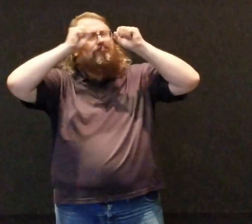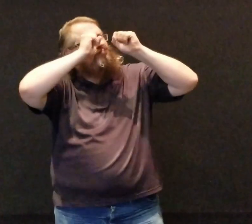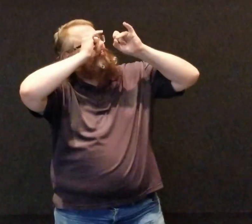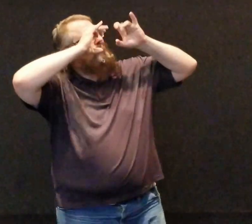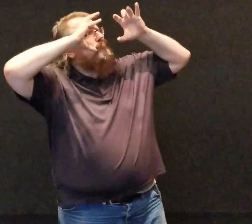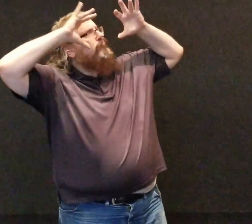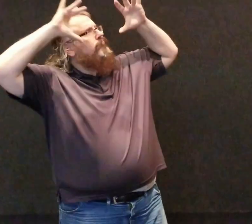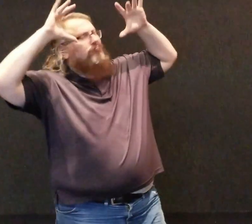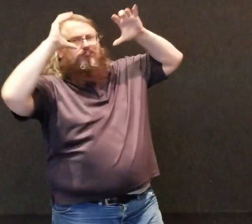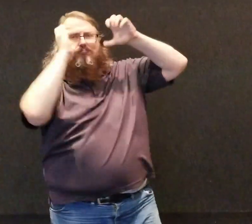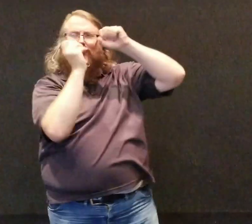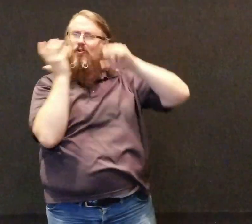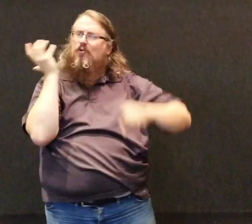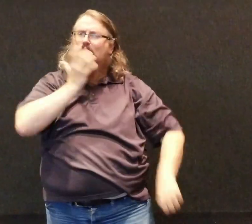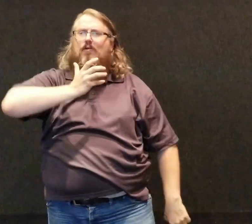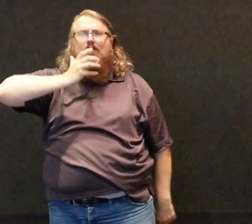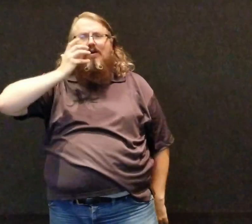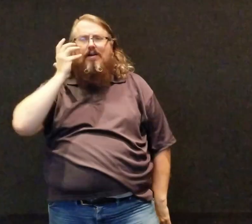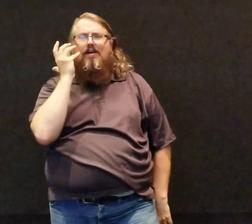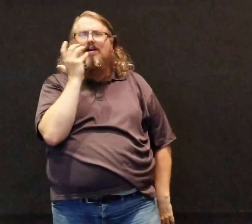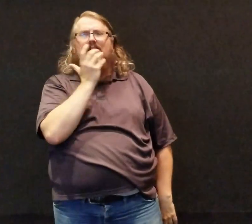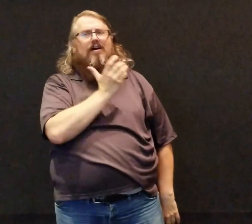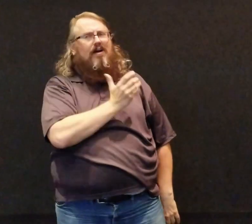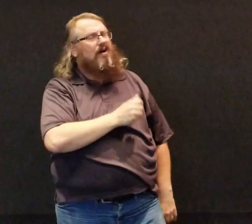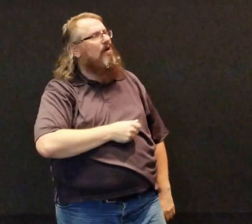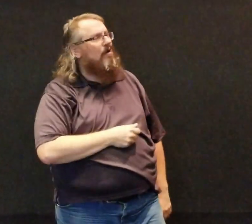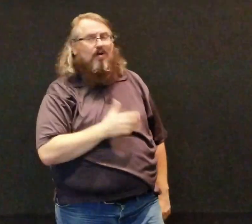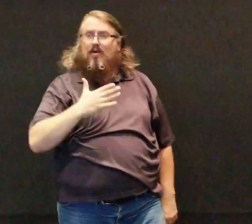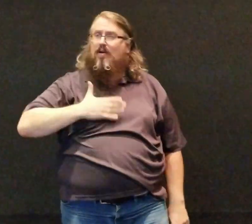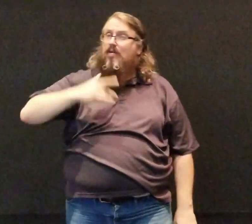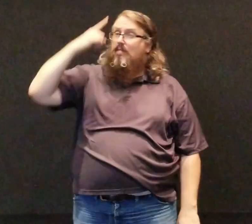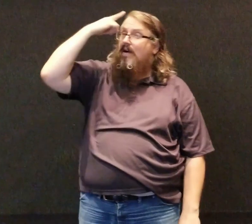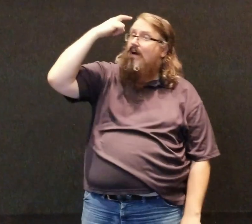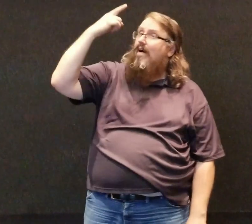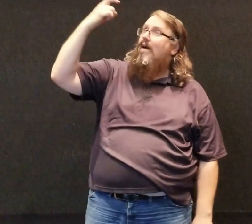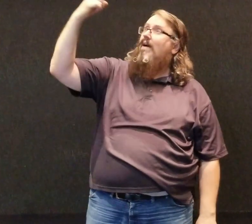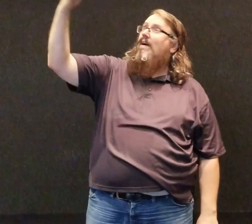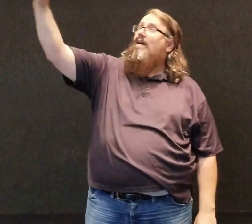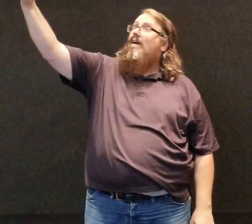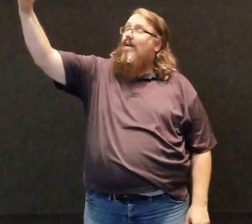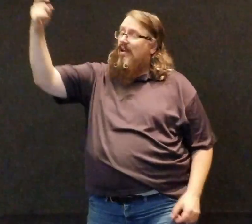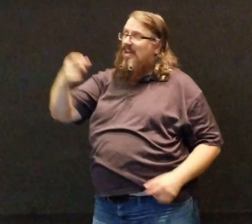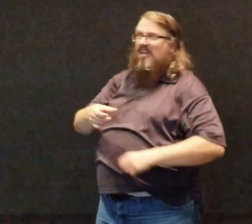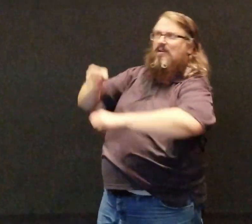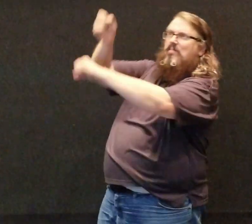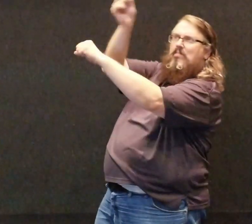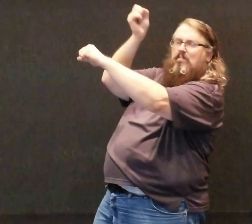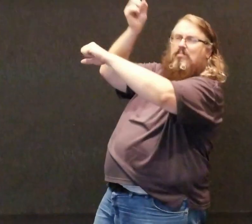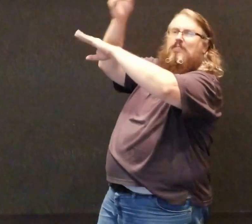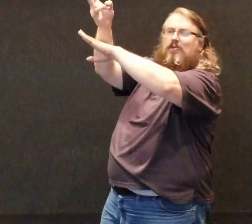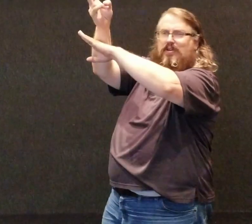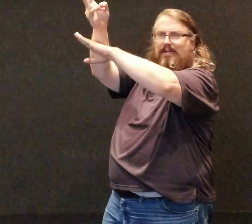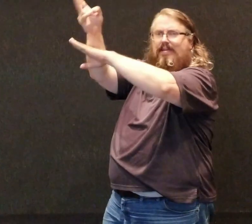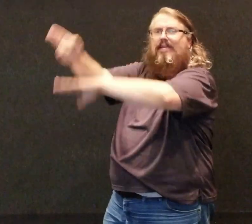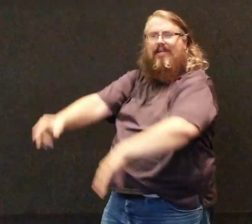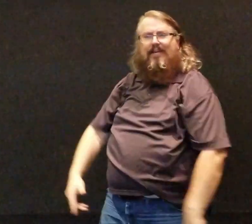More than I could ever fathom Better than my wildest dreams,